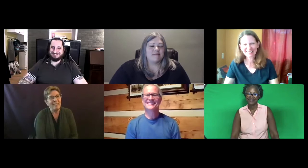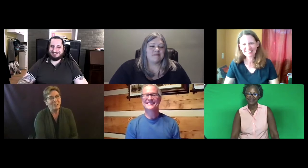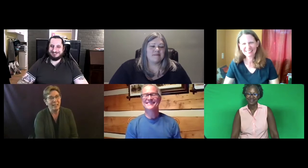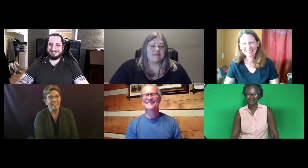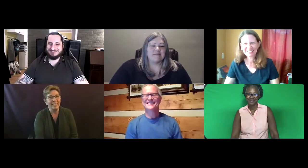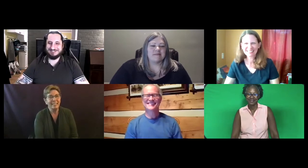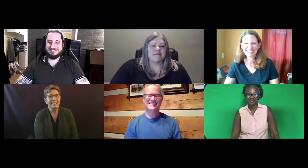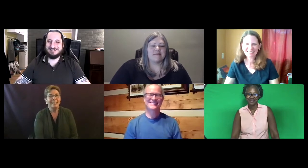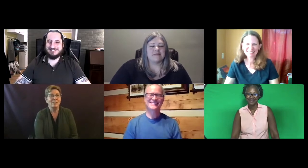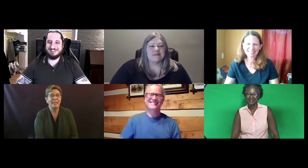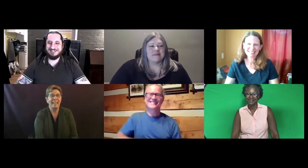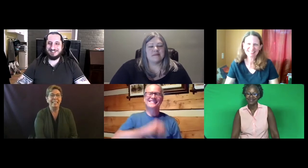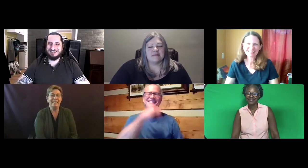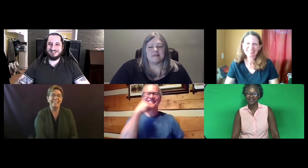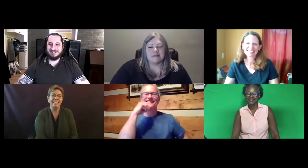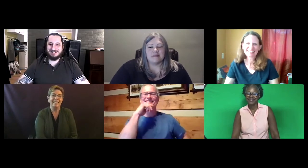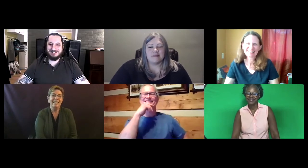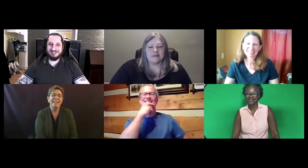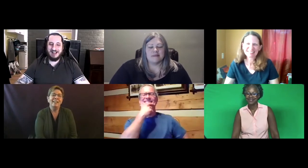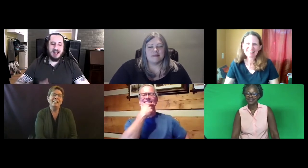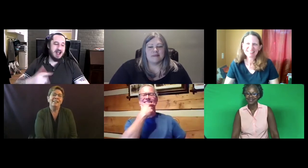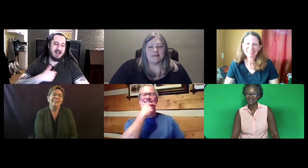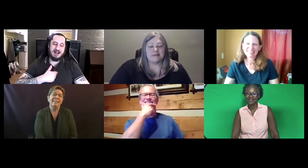And that's okay -- that's okay.